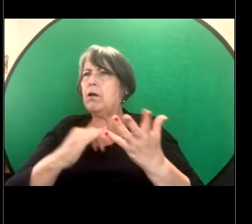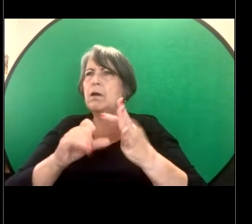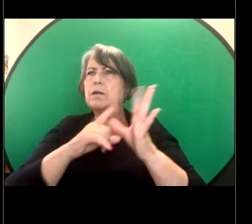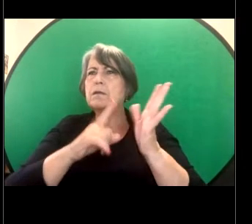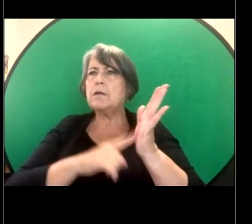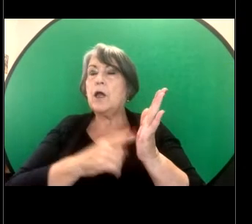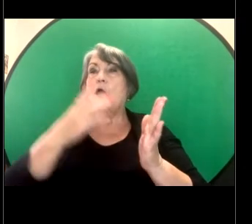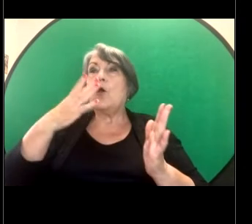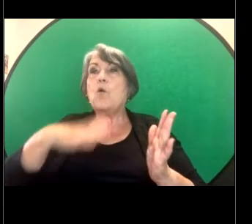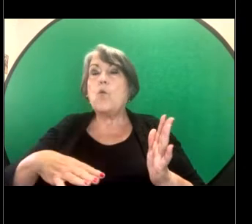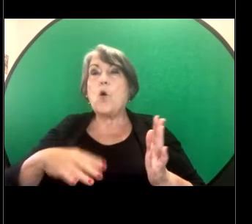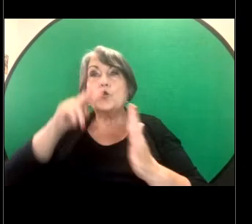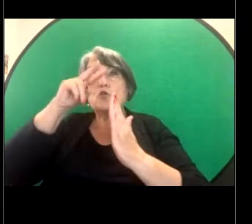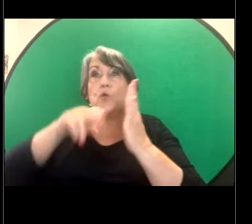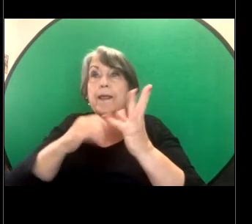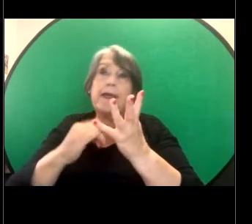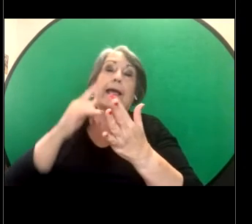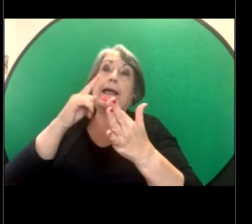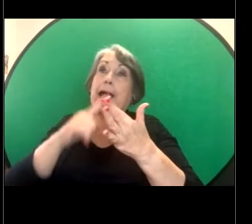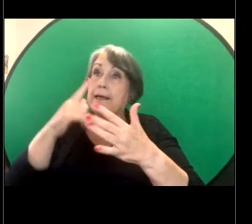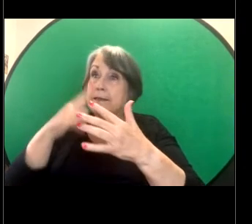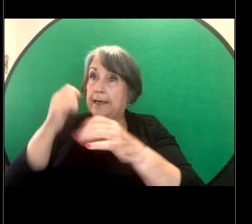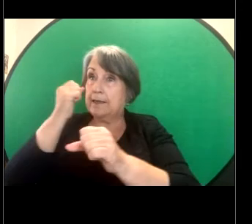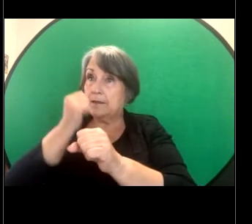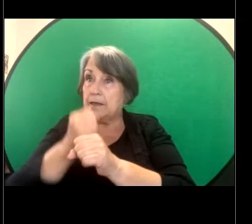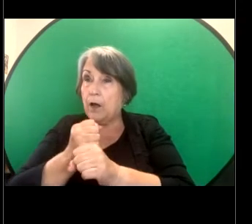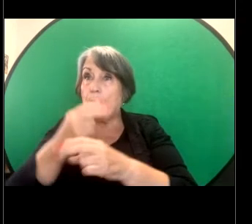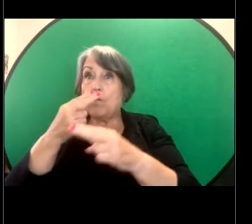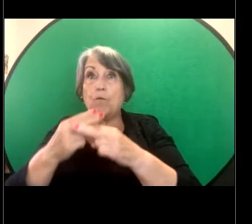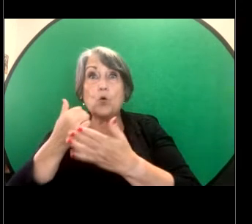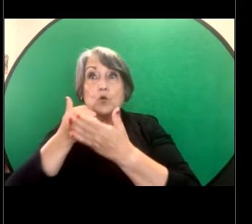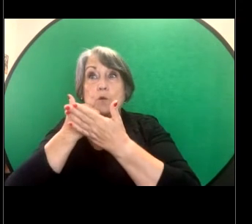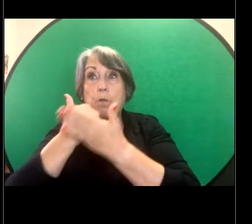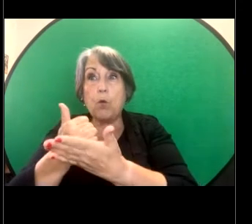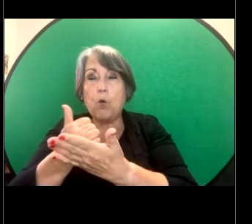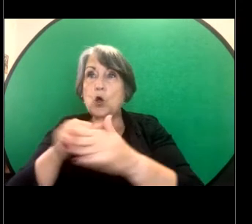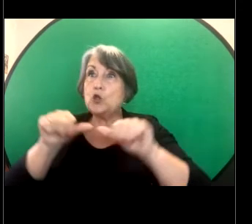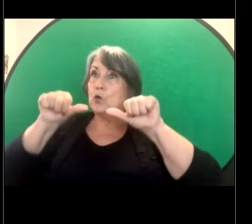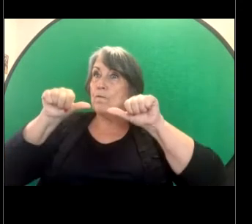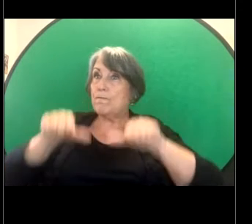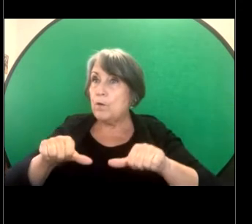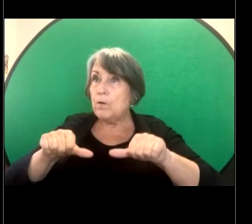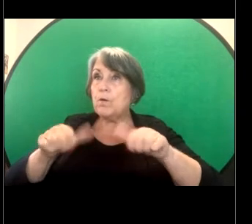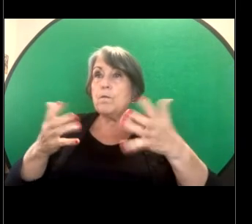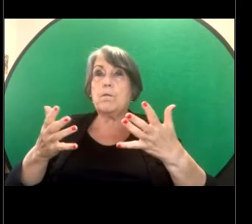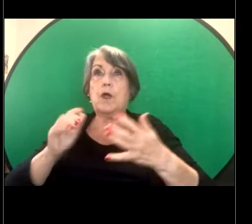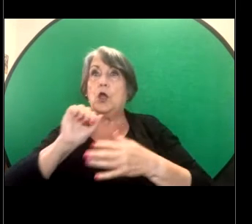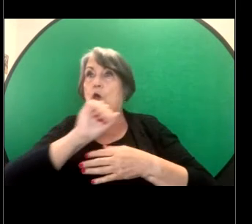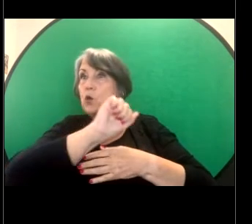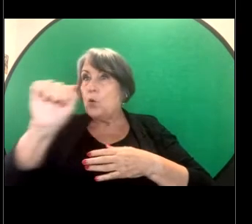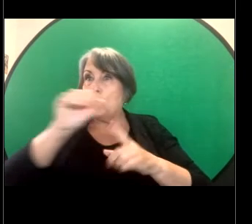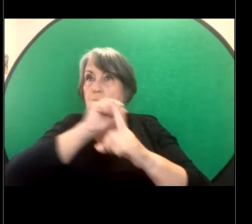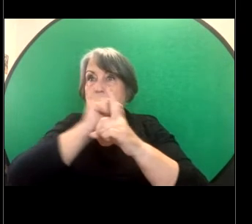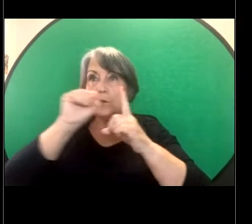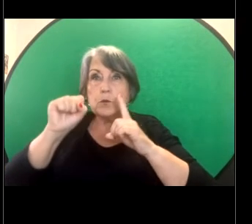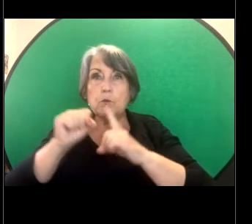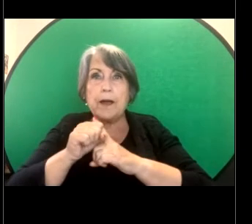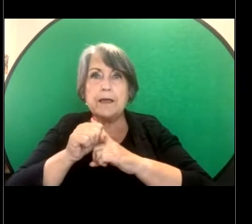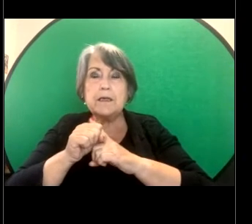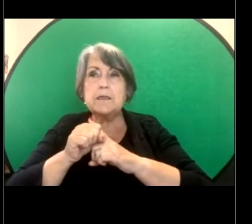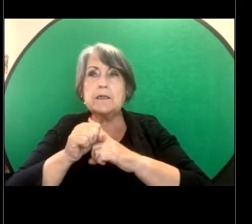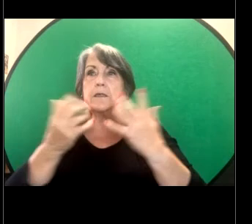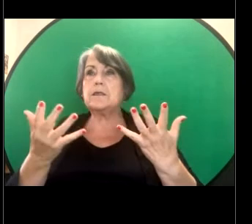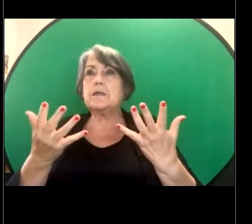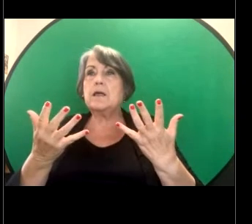case studies as a form of support to confirm their situation and they do identify with one of those